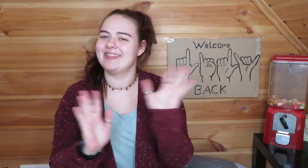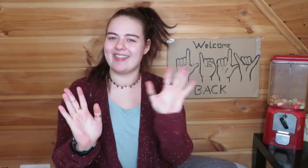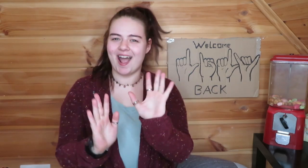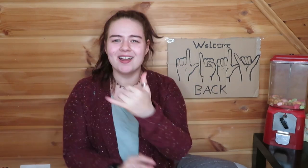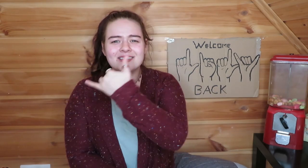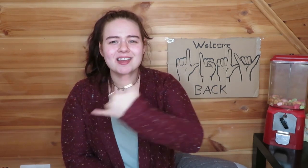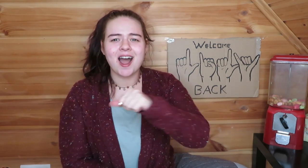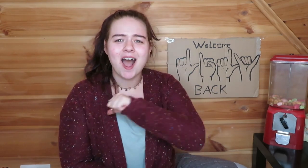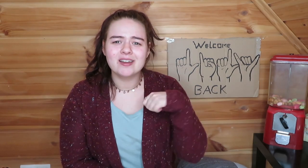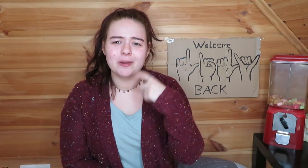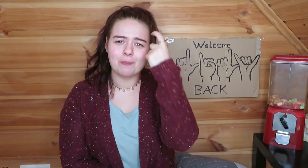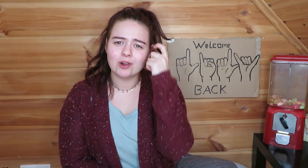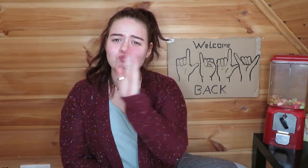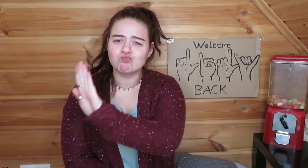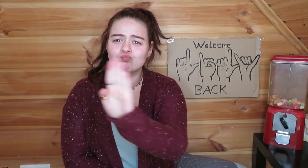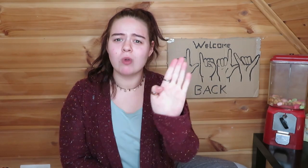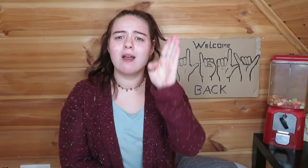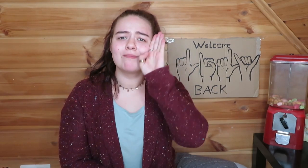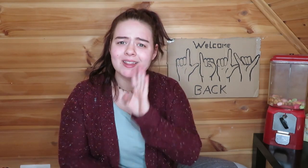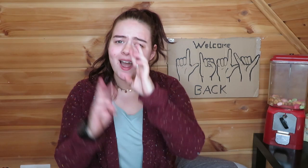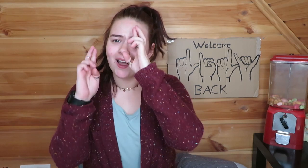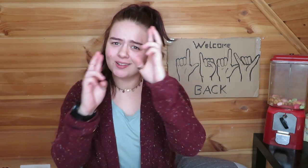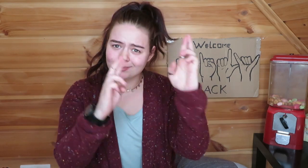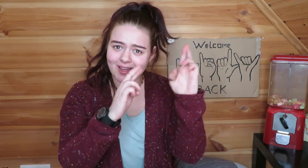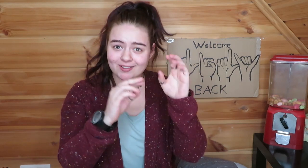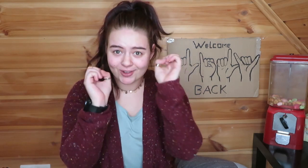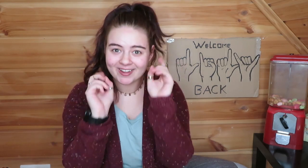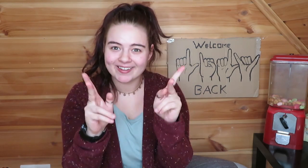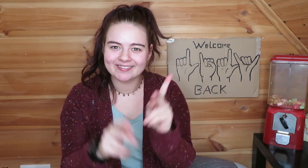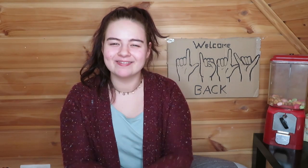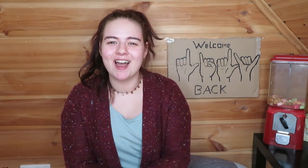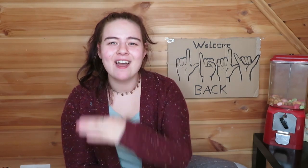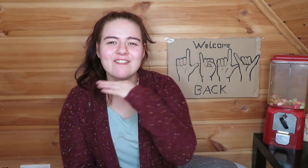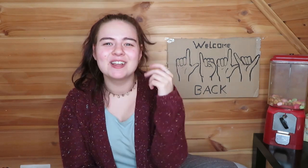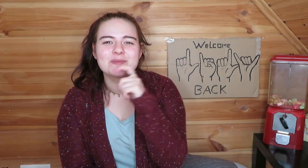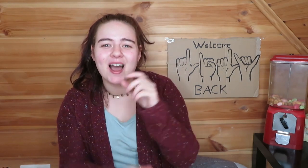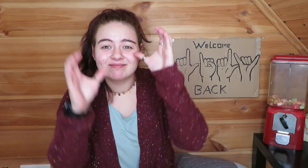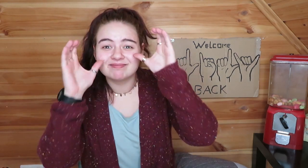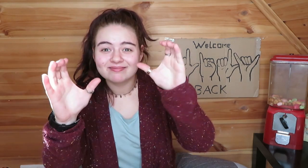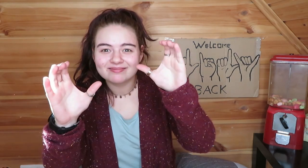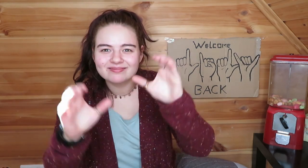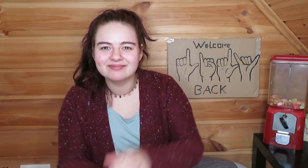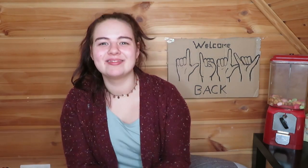No! Everybody has their own opinion. Please respect that. Okay? Have fun watching the video!